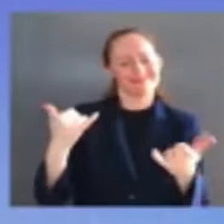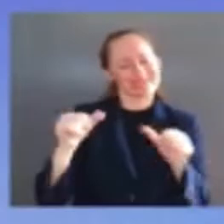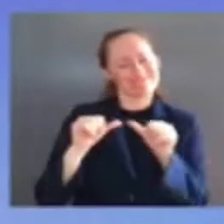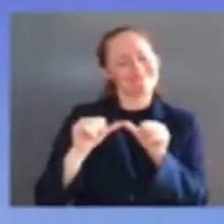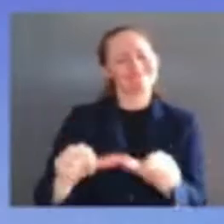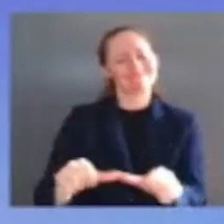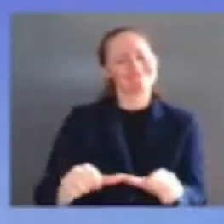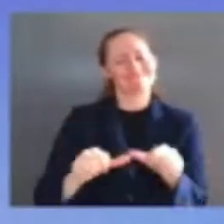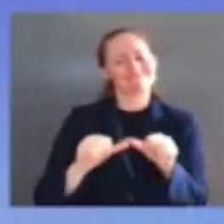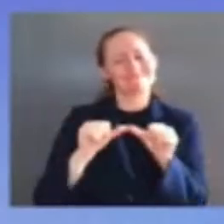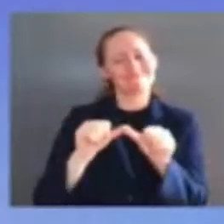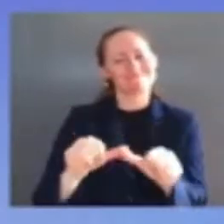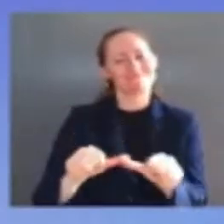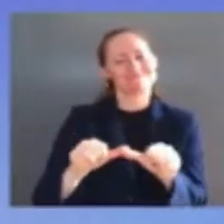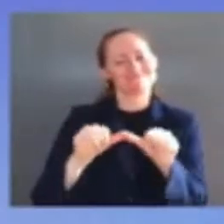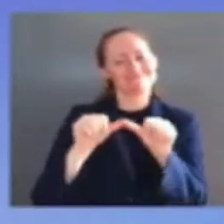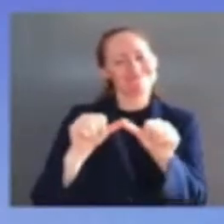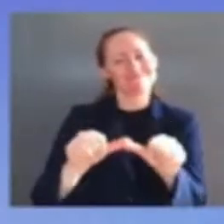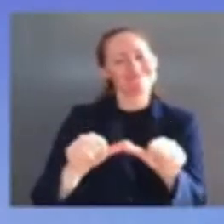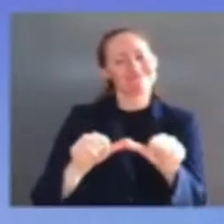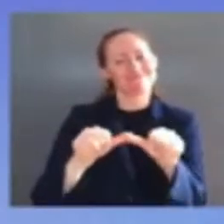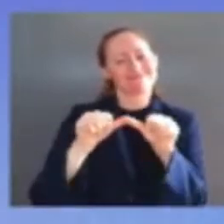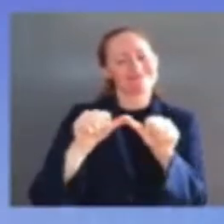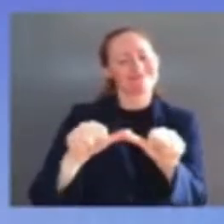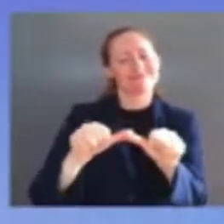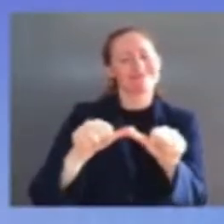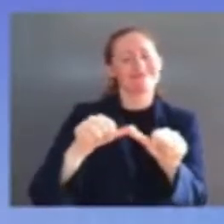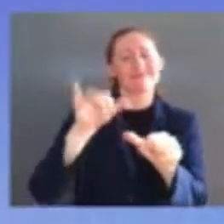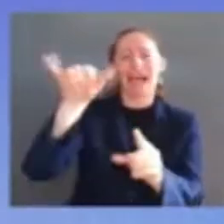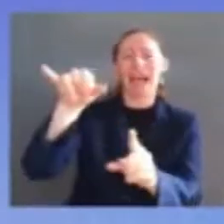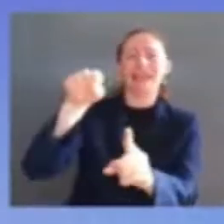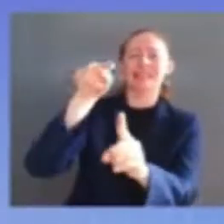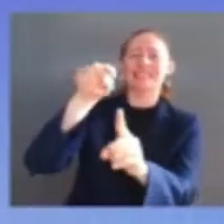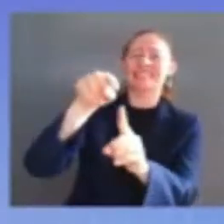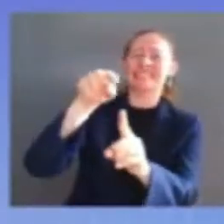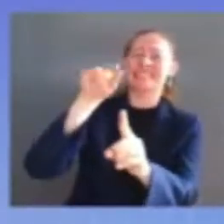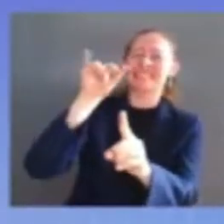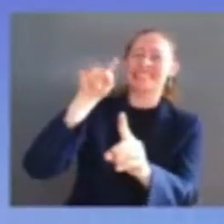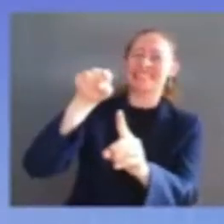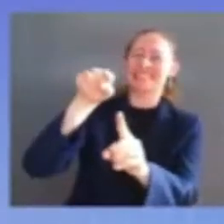one generation to go from segregation to the supreme court of the united states